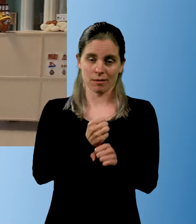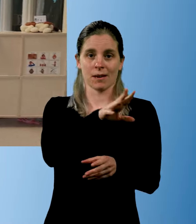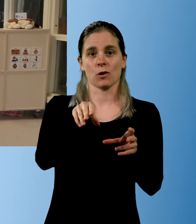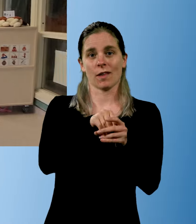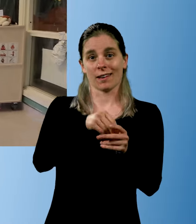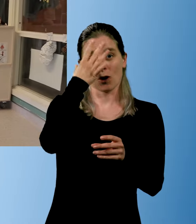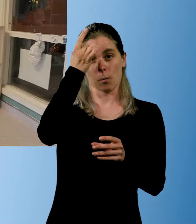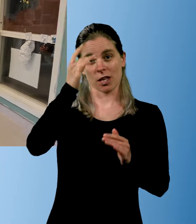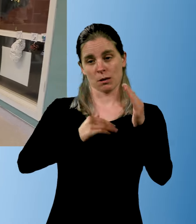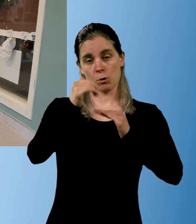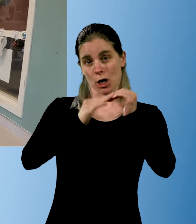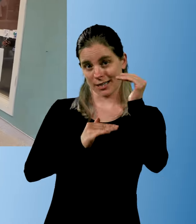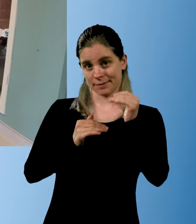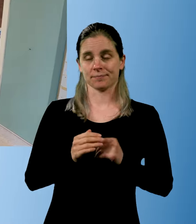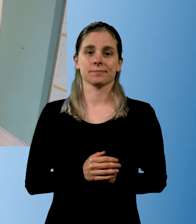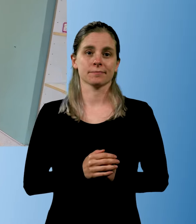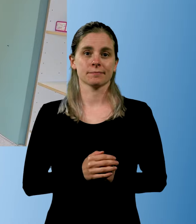with inclusion and expertise building.